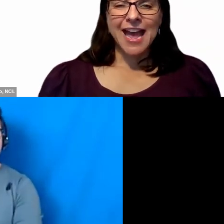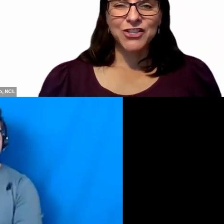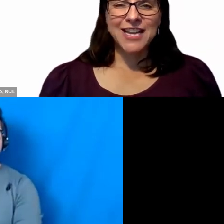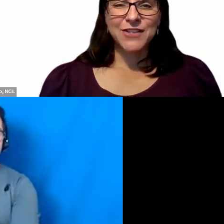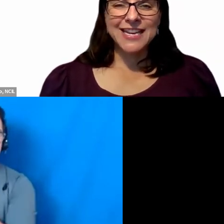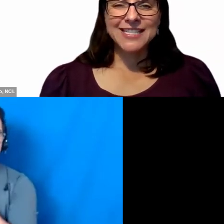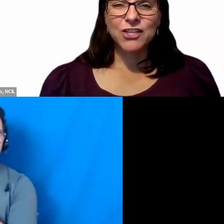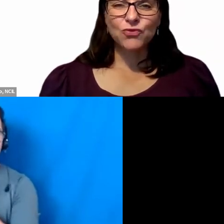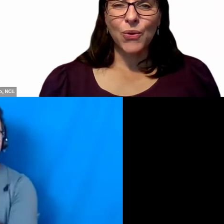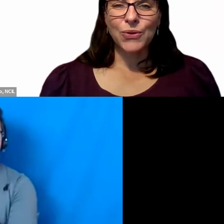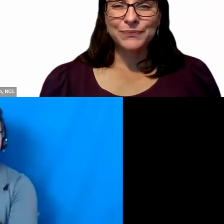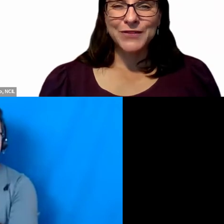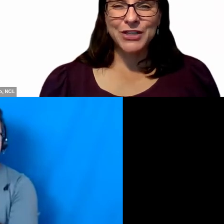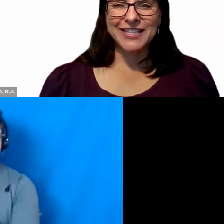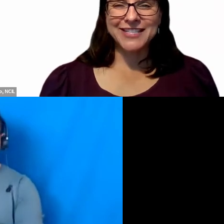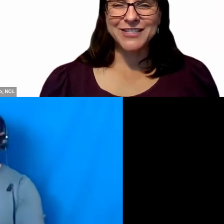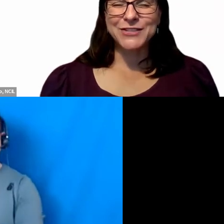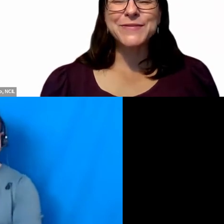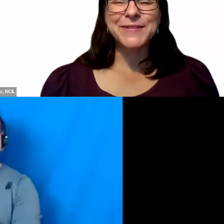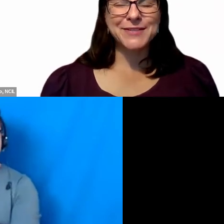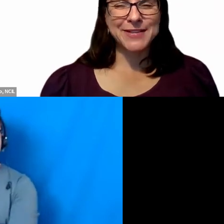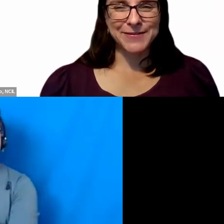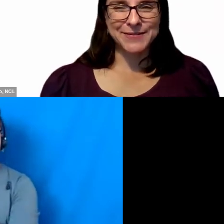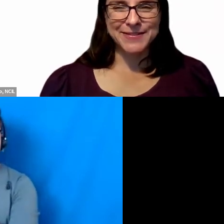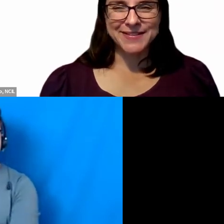As she navigates each role, she clings to 2 ultimate goals: